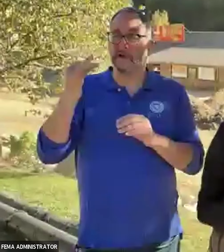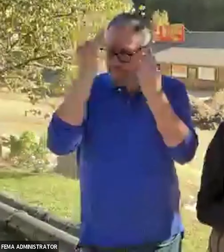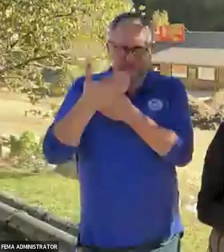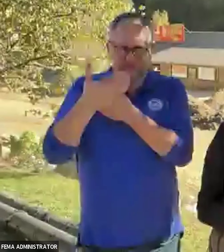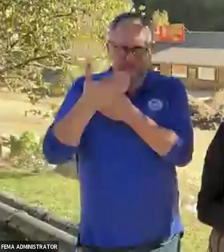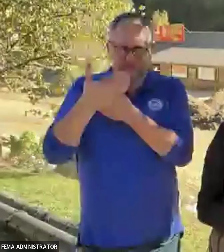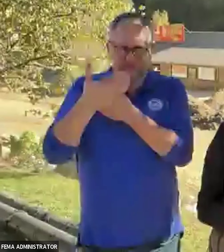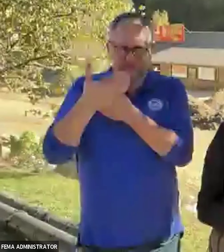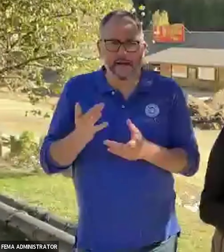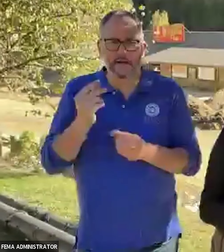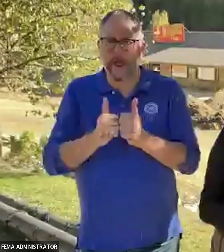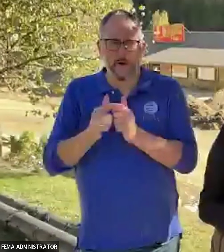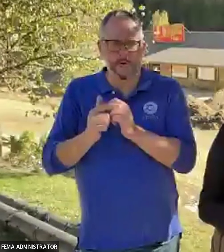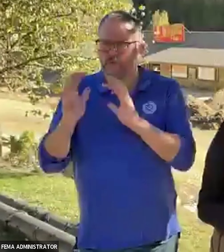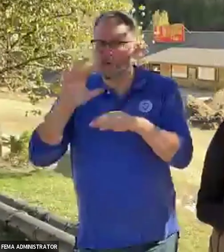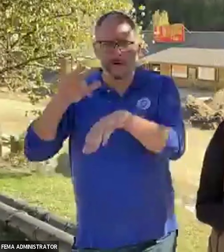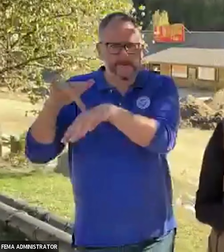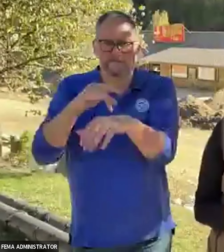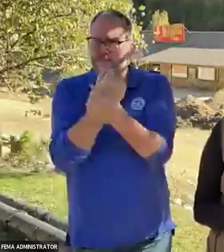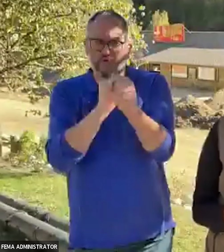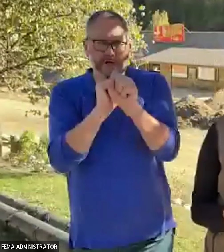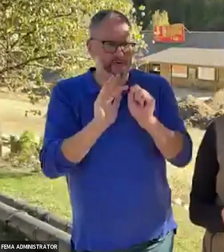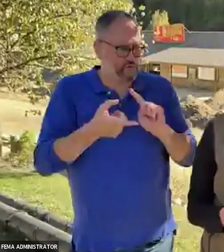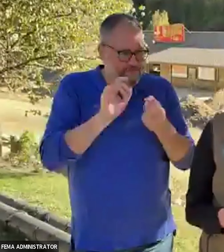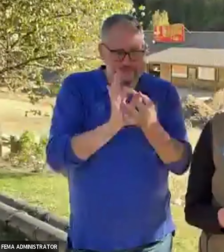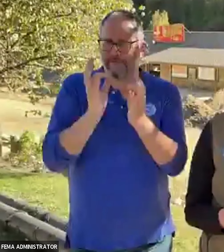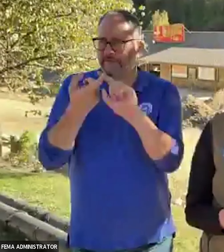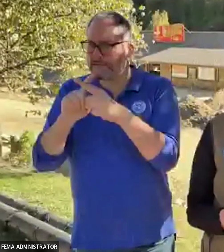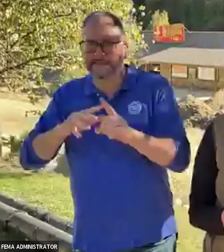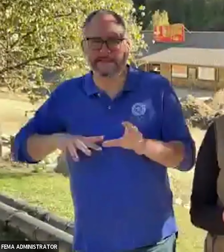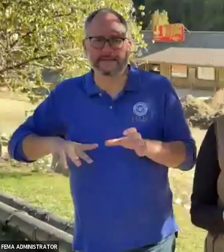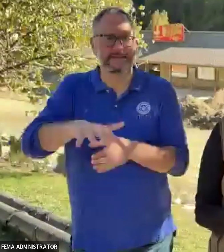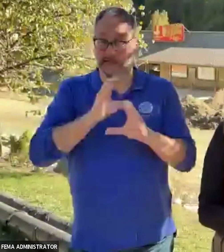and their neighbors in the dark, with no or limited communications and limited fuel.